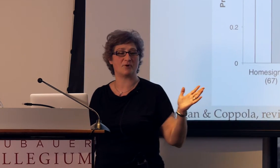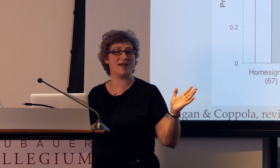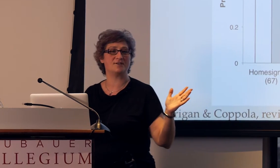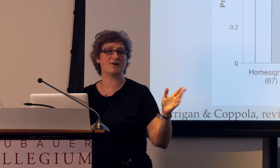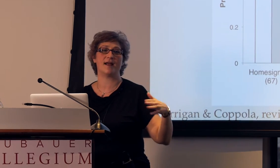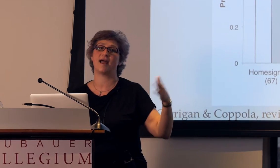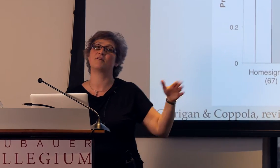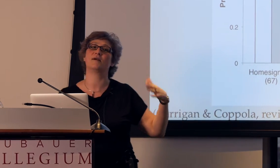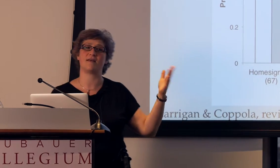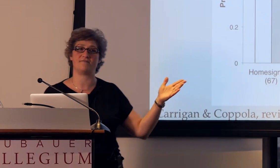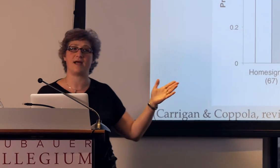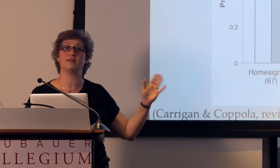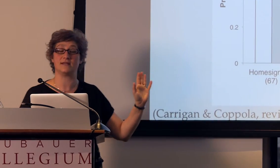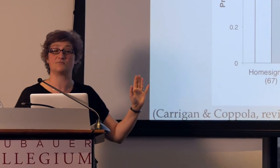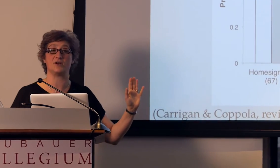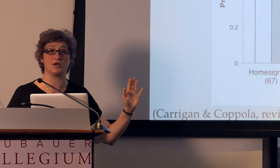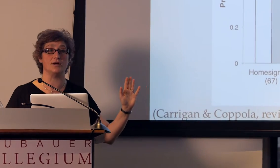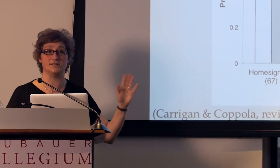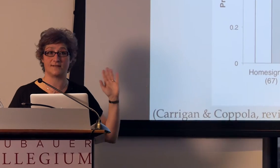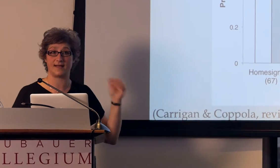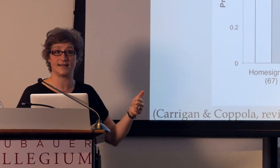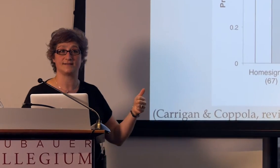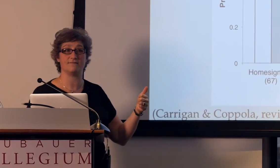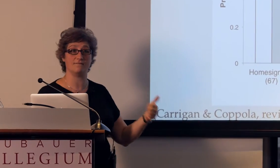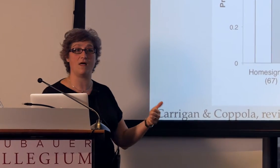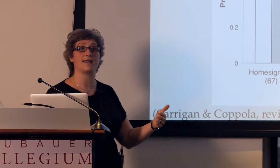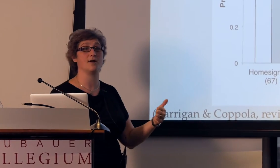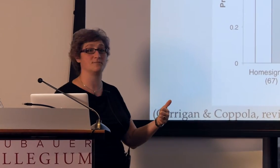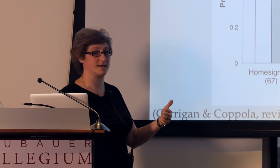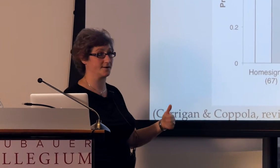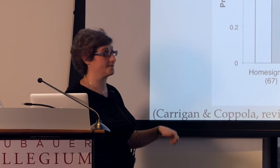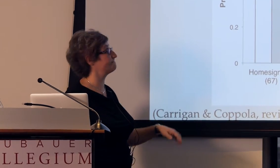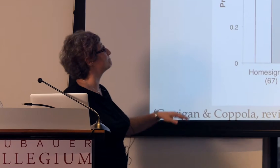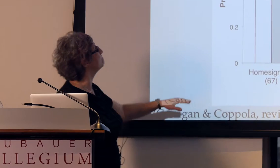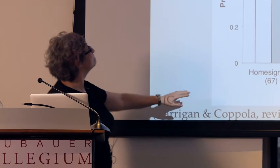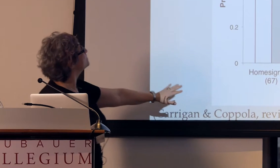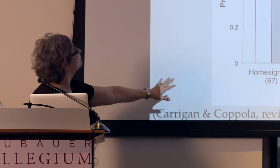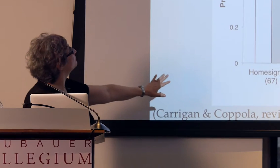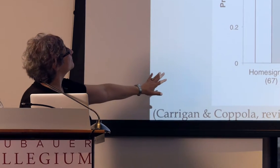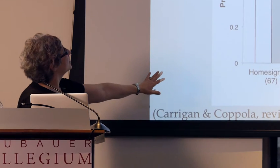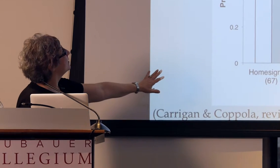comprehender and everyone in that family is pretty good, so that's a lucky homesigner.